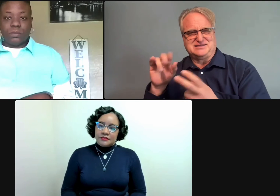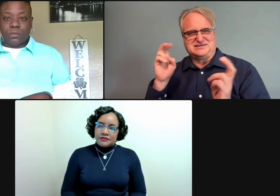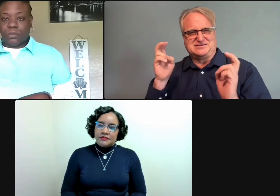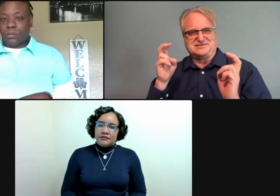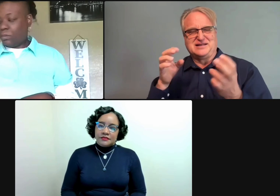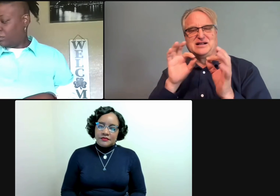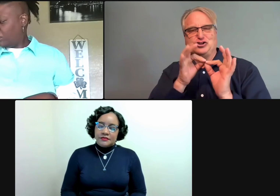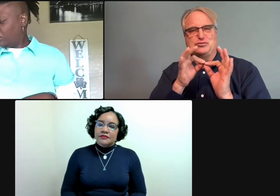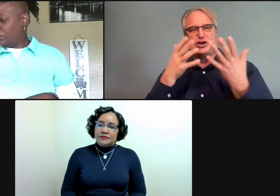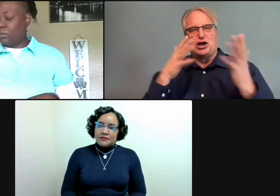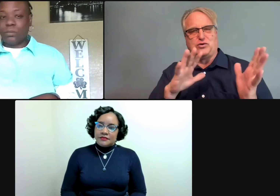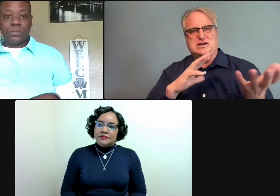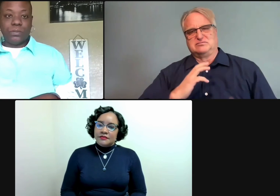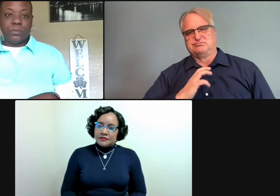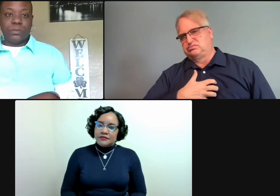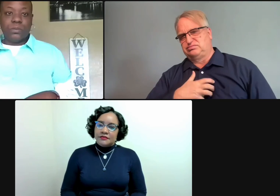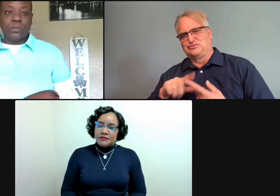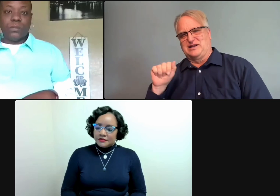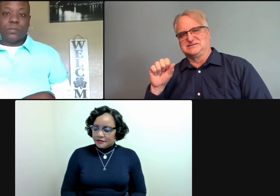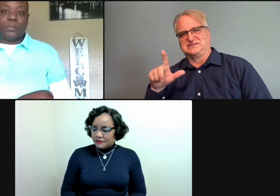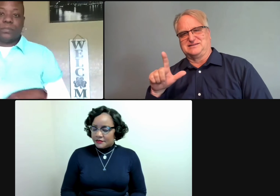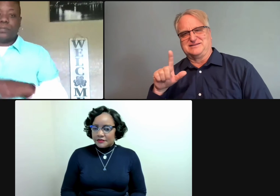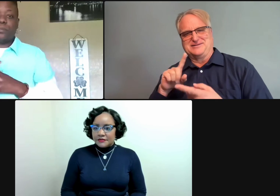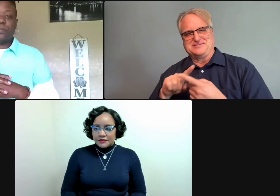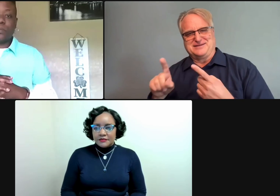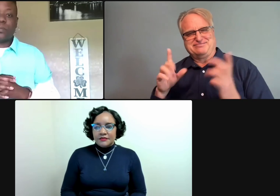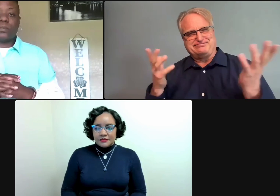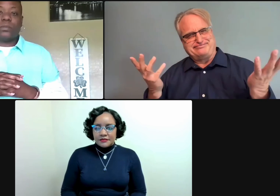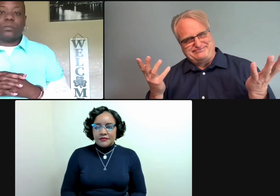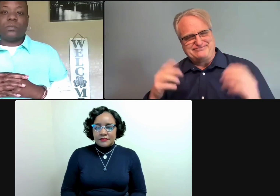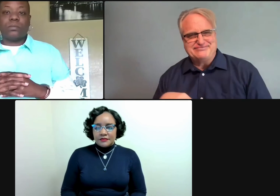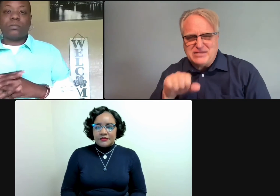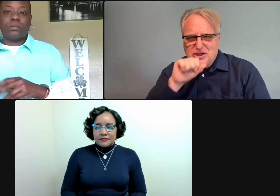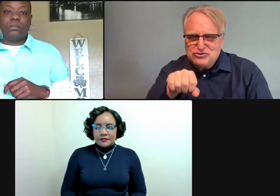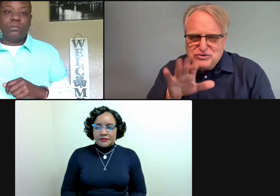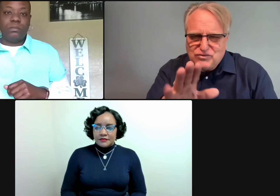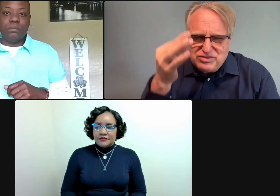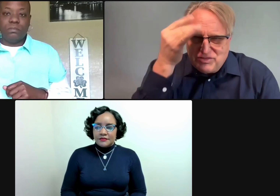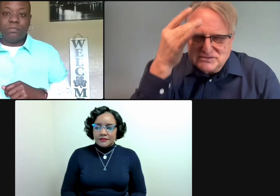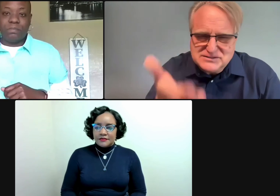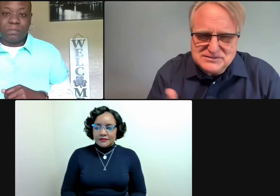Interpreters are already doing part of that work into ASL. But maybe there's more to it. Aundrea, what do you think?